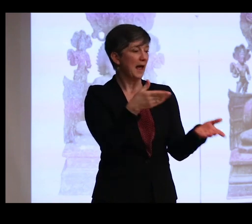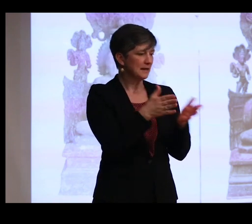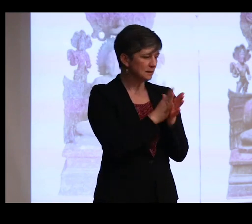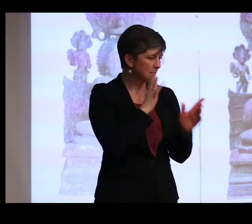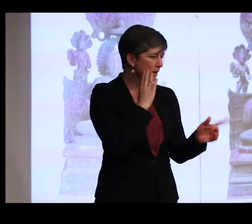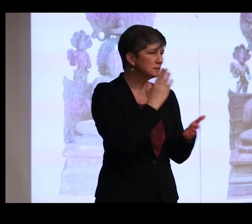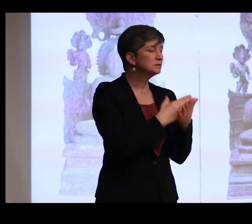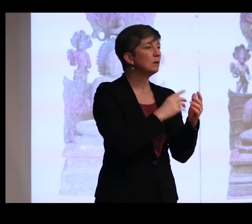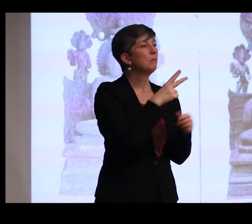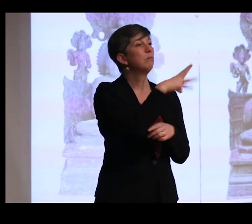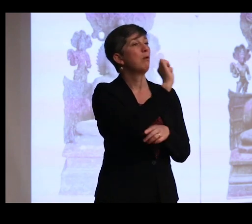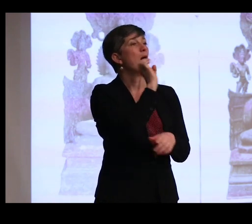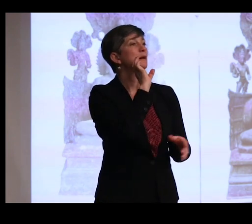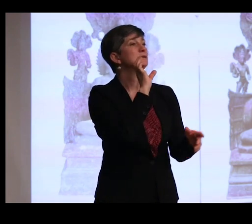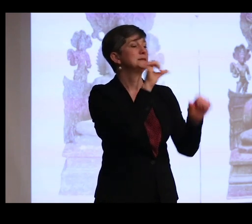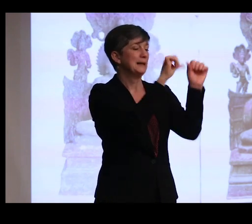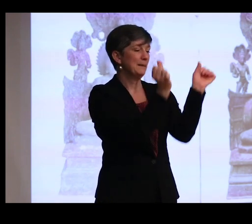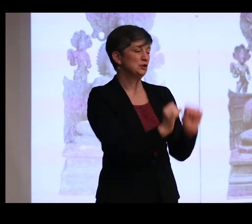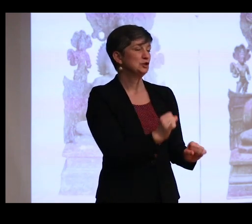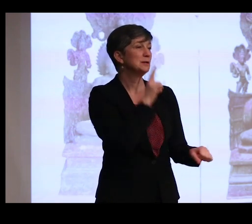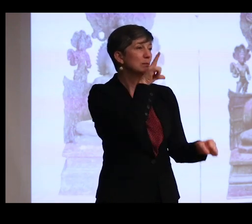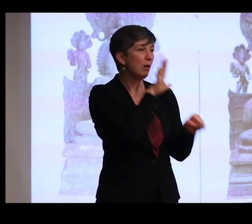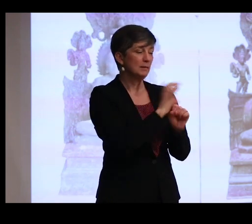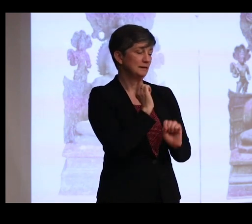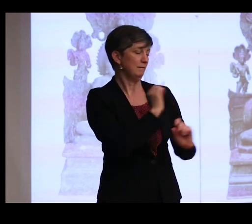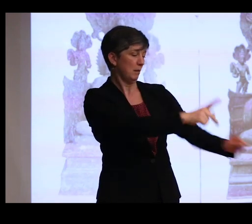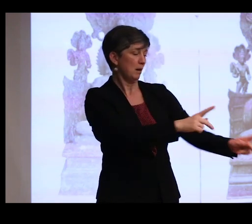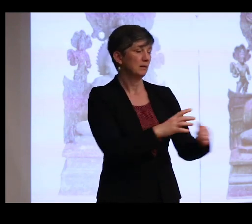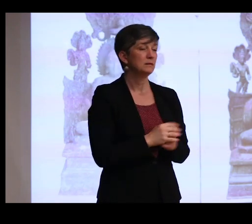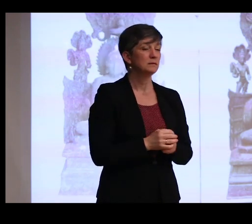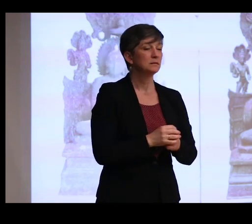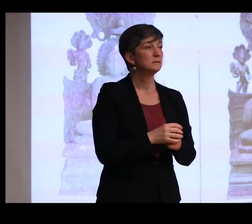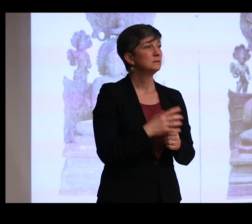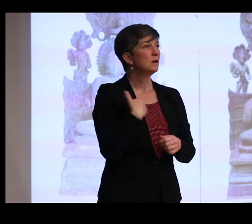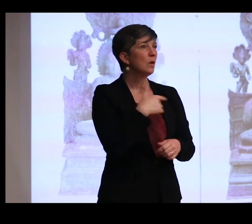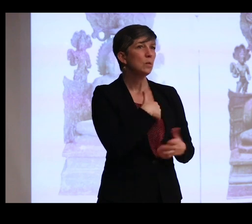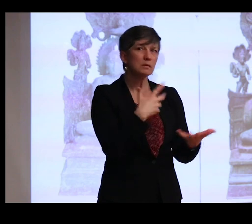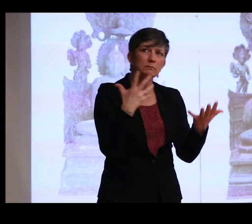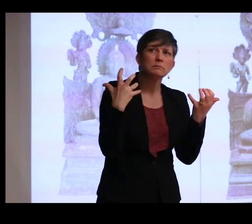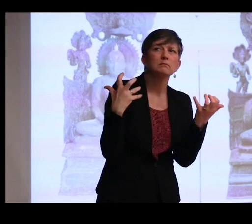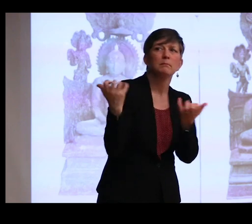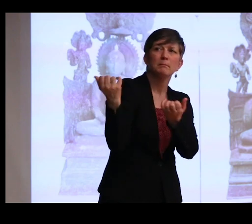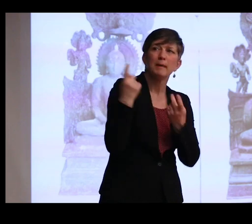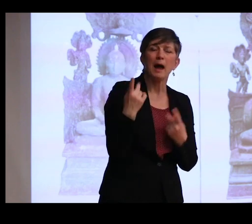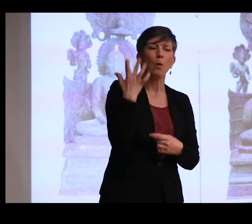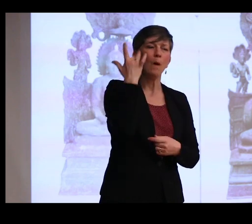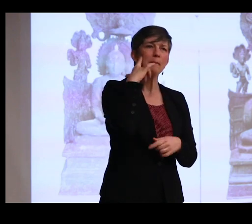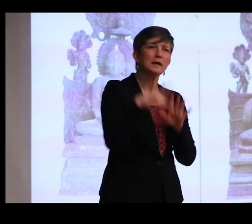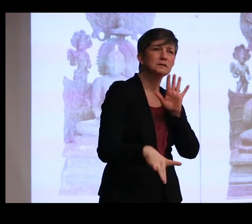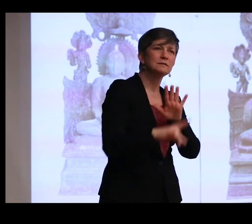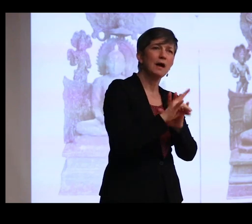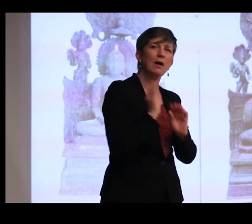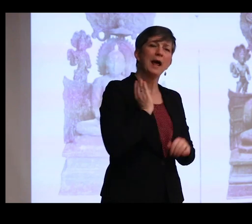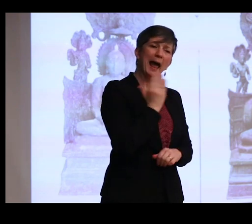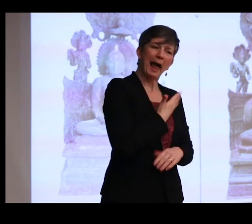of some bronze images that he had promised to get returned to them. And he says, "We press for the idols because they were found in our village.